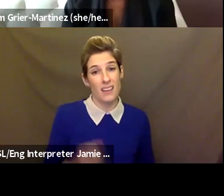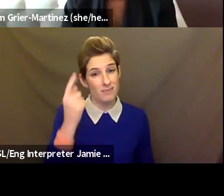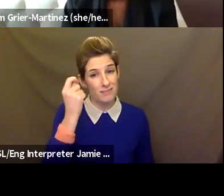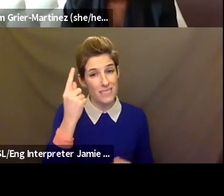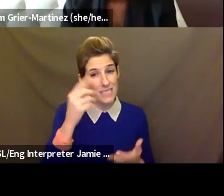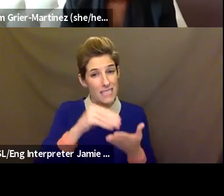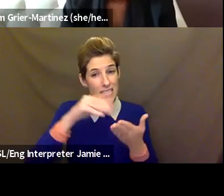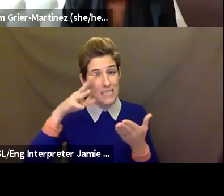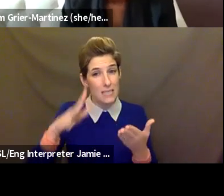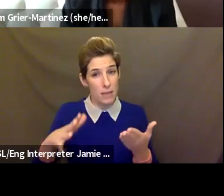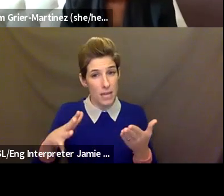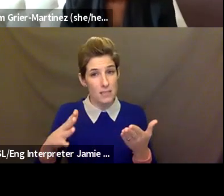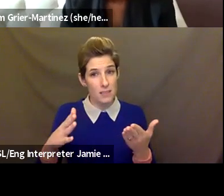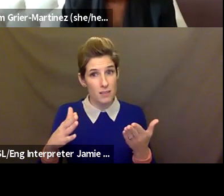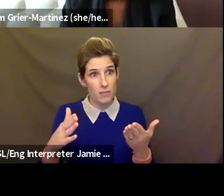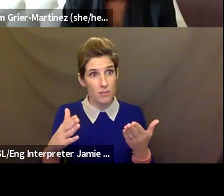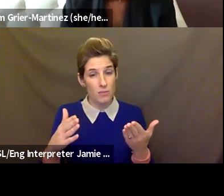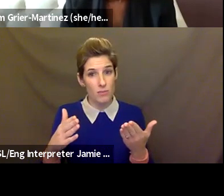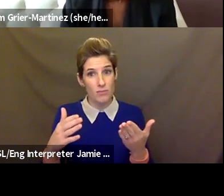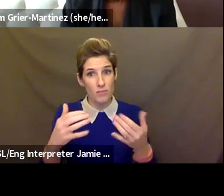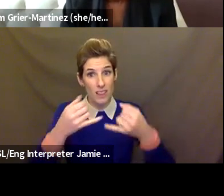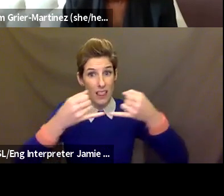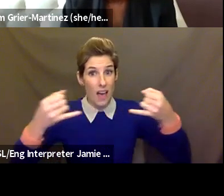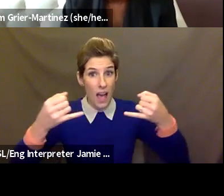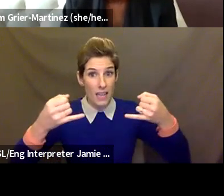proposition, right, to do it at scale, and to do it in depth.